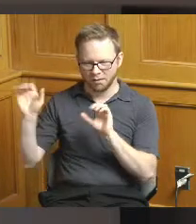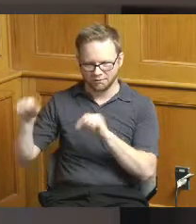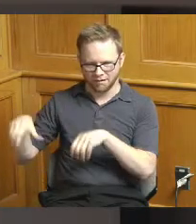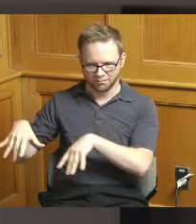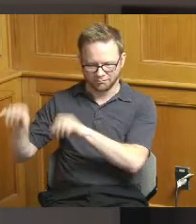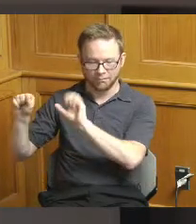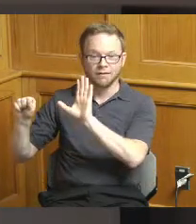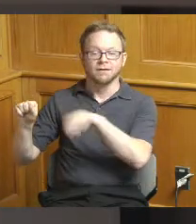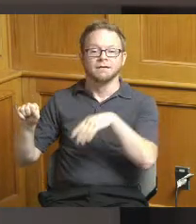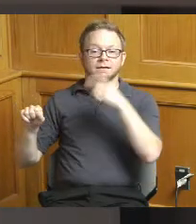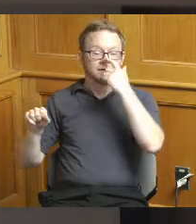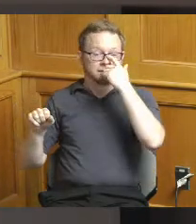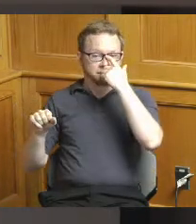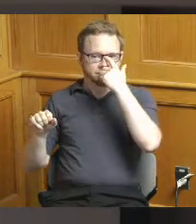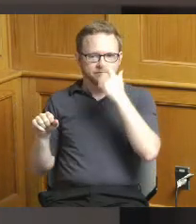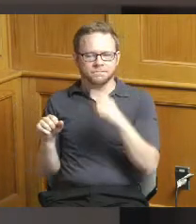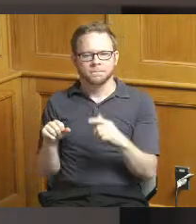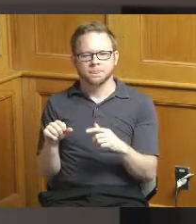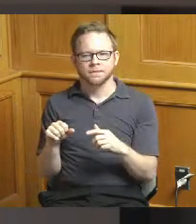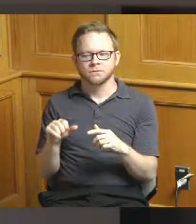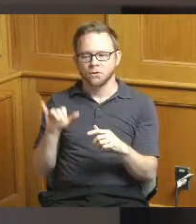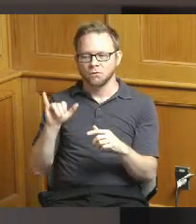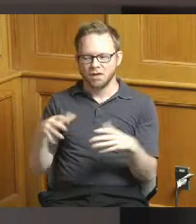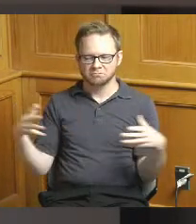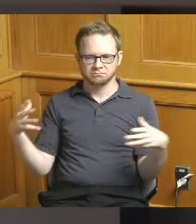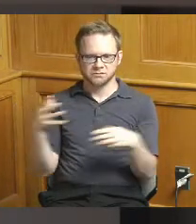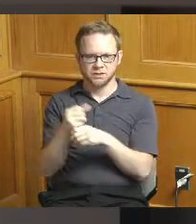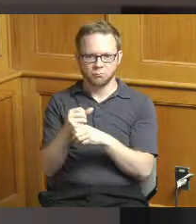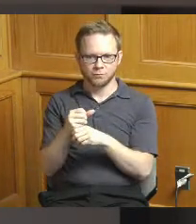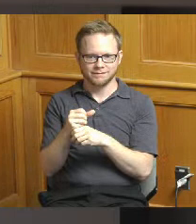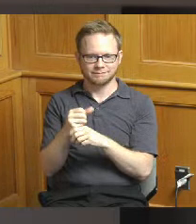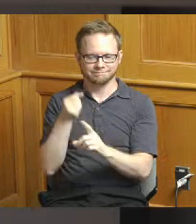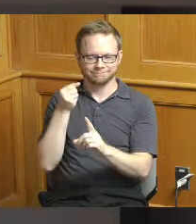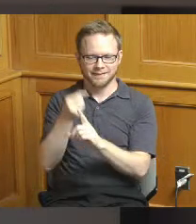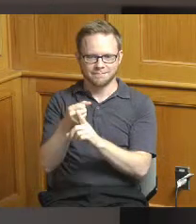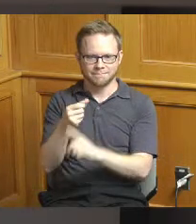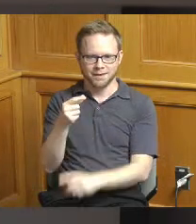so here's a summary of the the impact grant recommendations like I said the three line